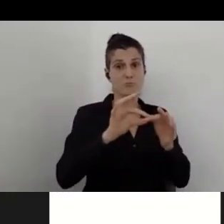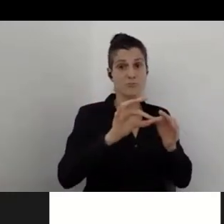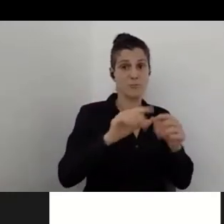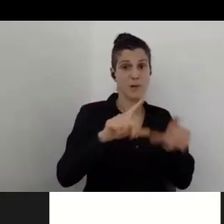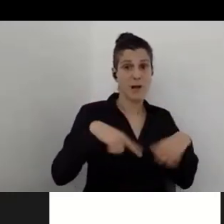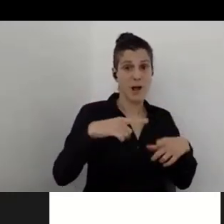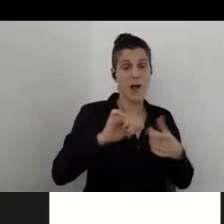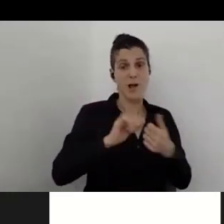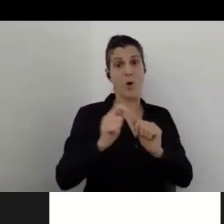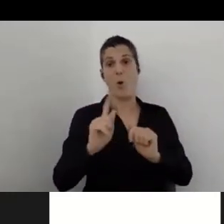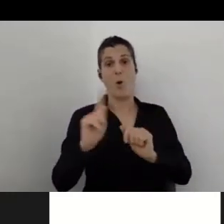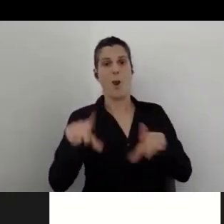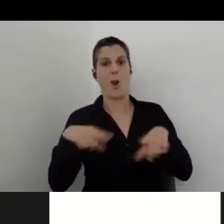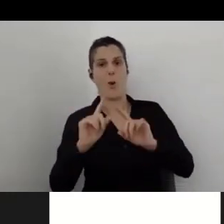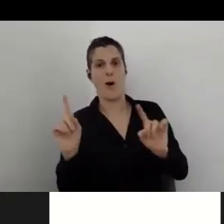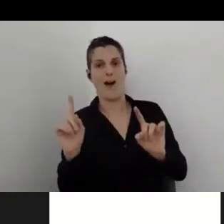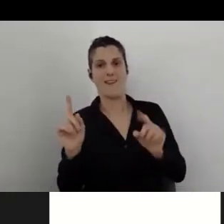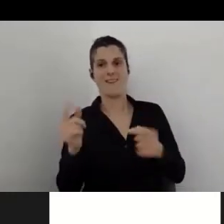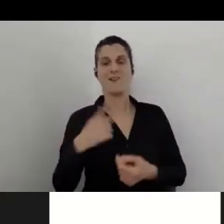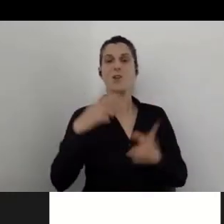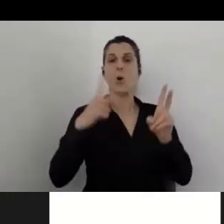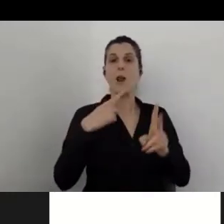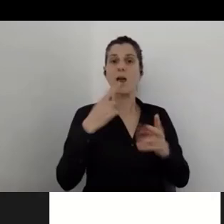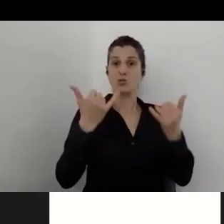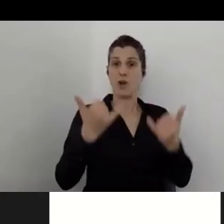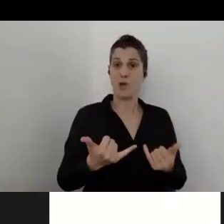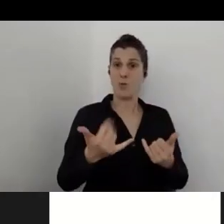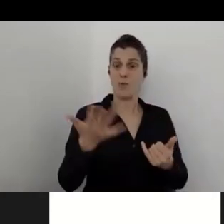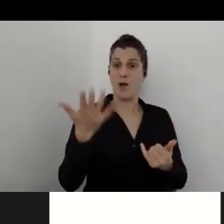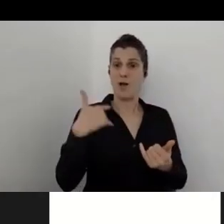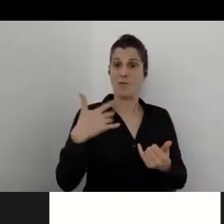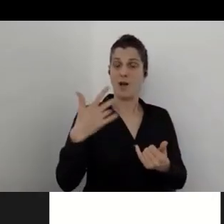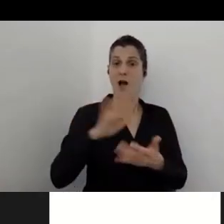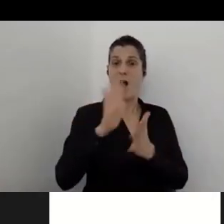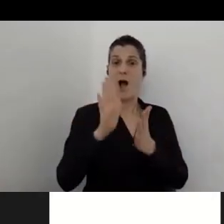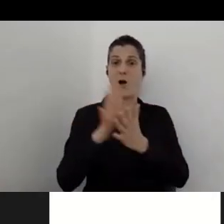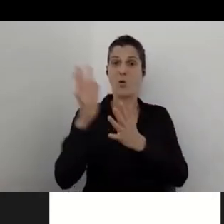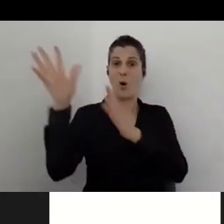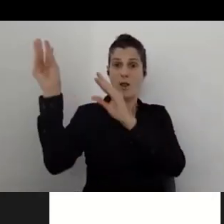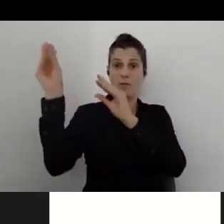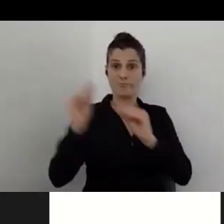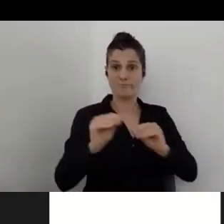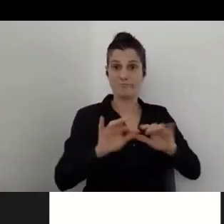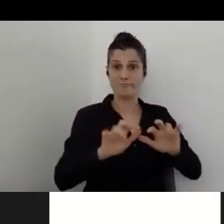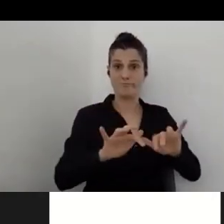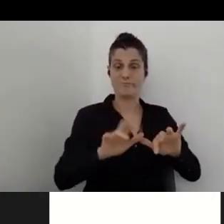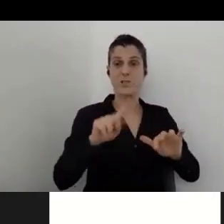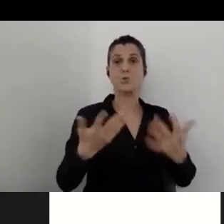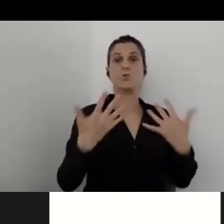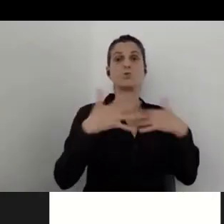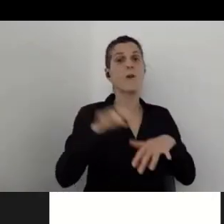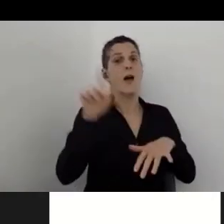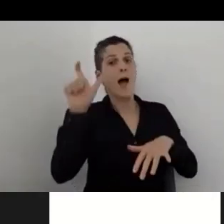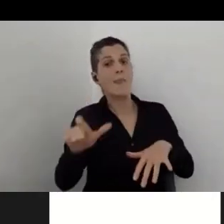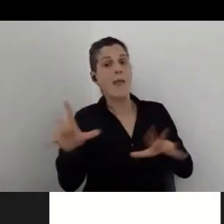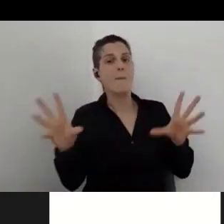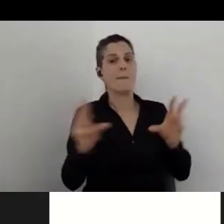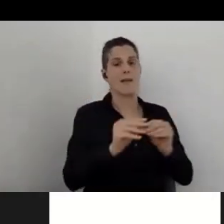I can say that today's session is fully captioned. We have a combination of machine and humans, and will be available afterwards,